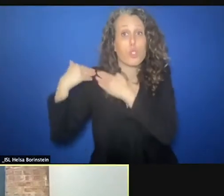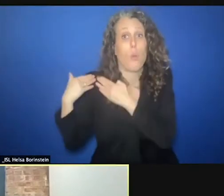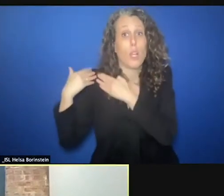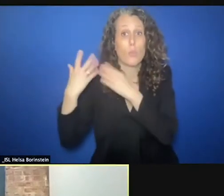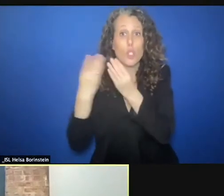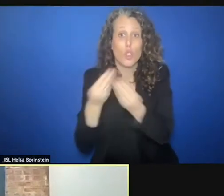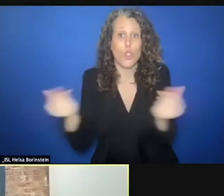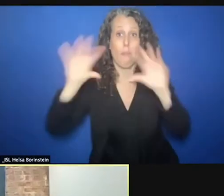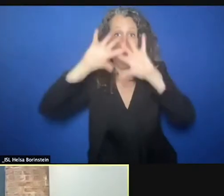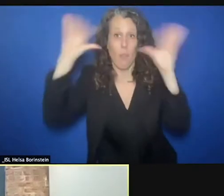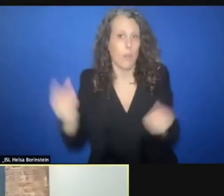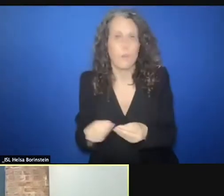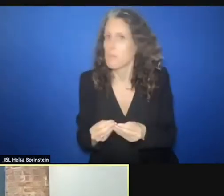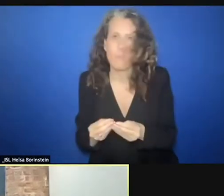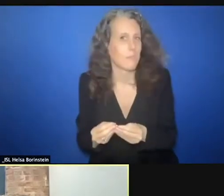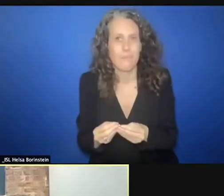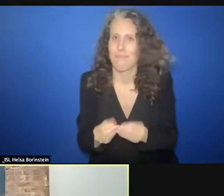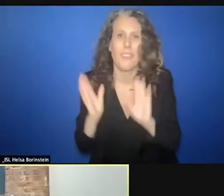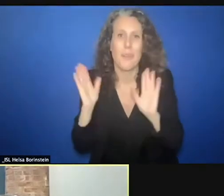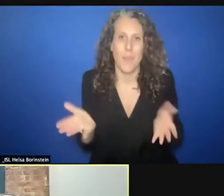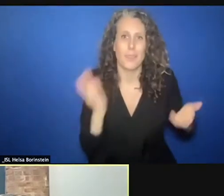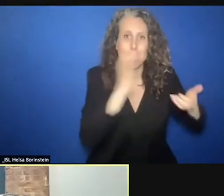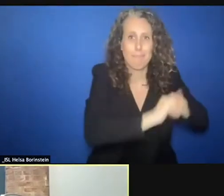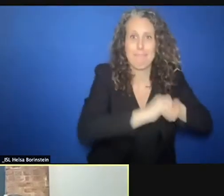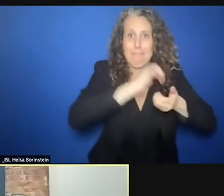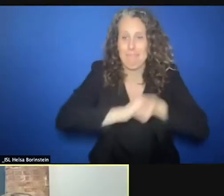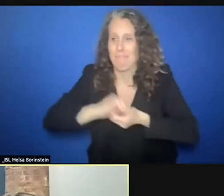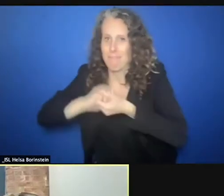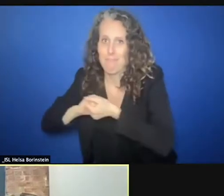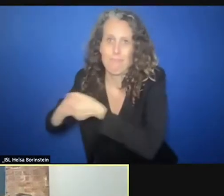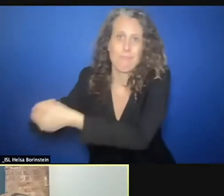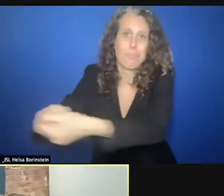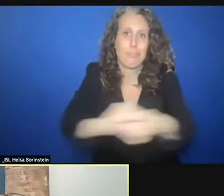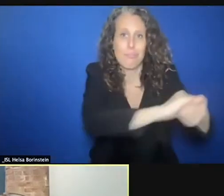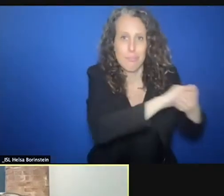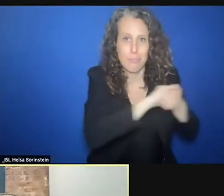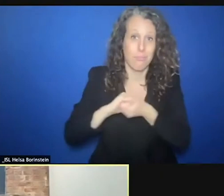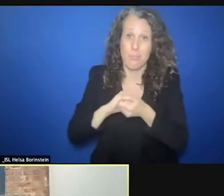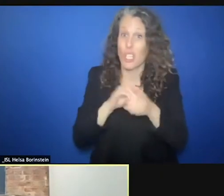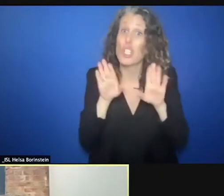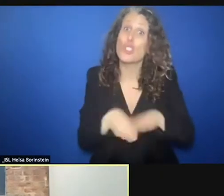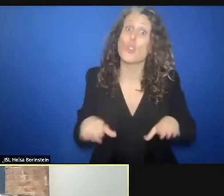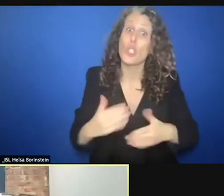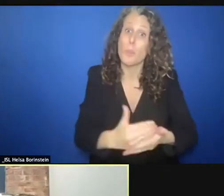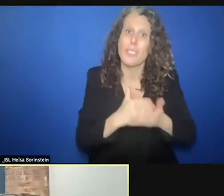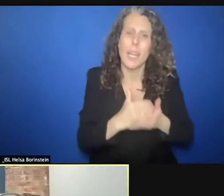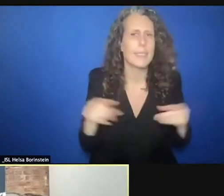and I think COVID has made the nature of children's protection abundantly clear. Health,